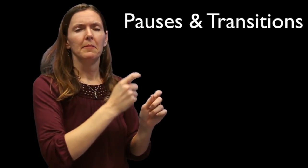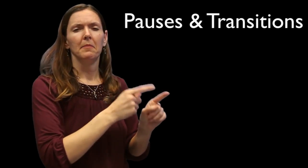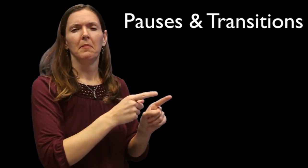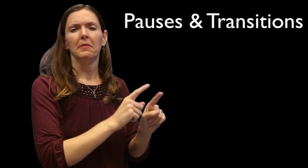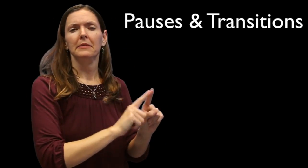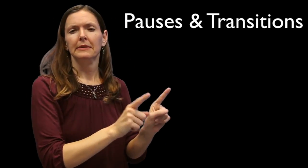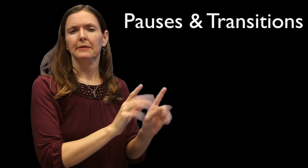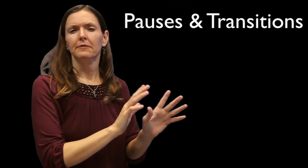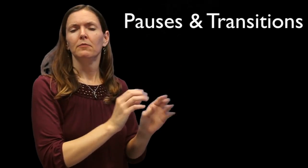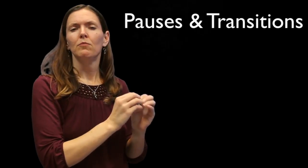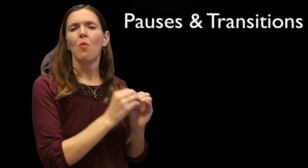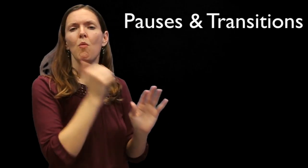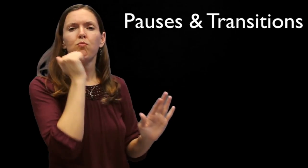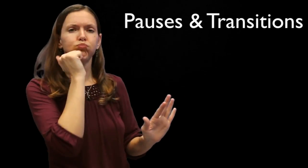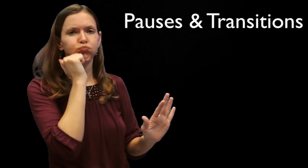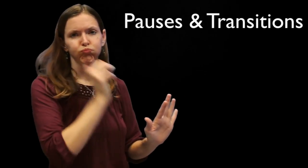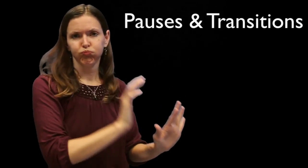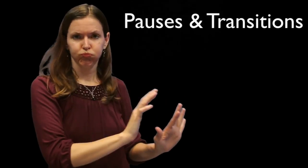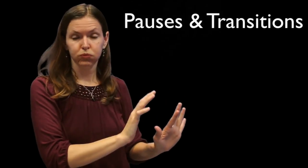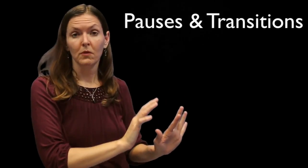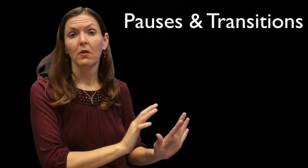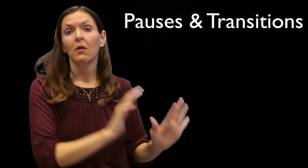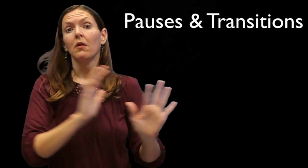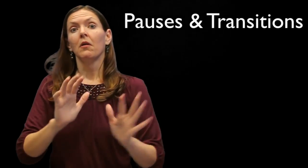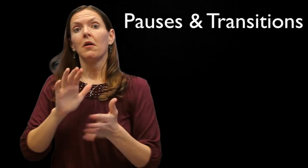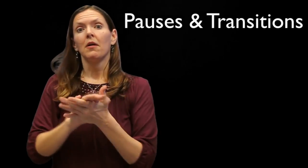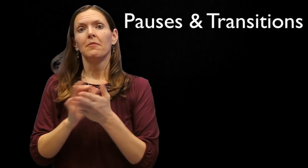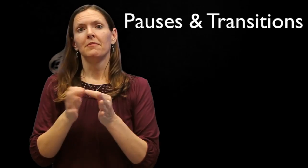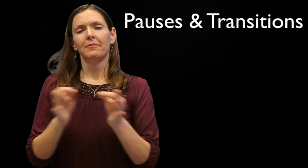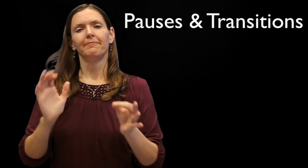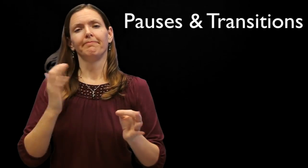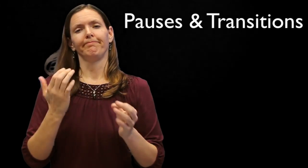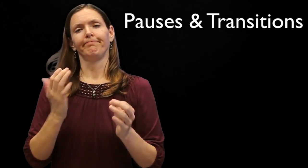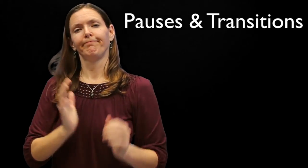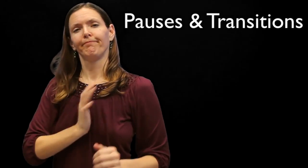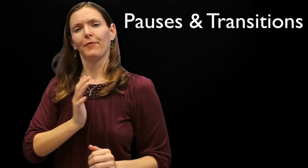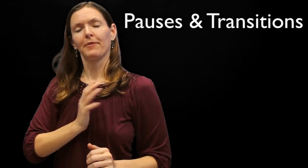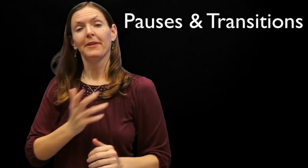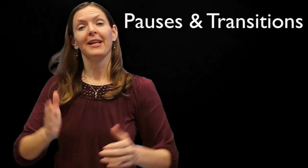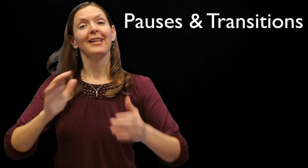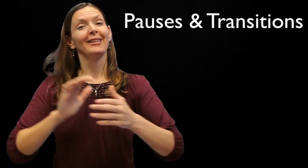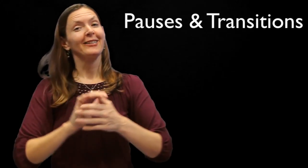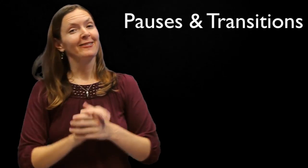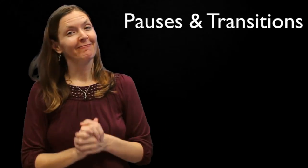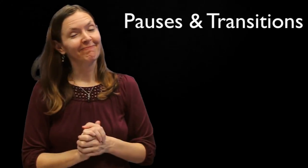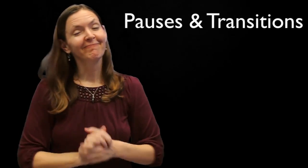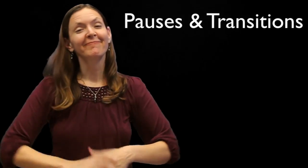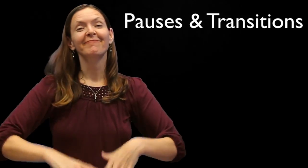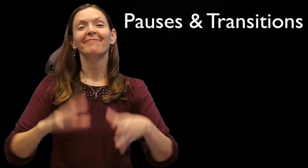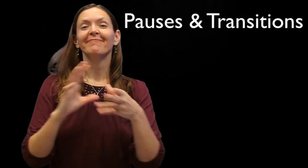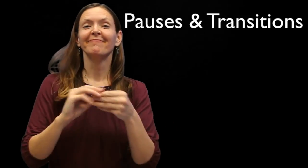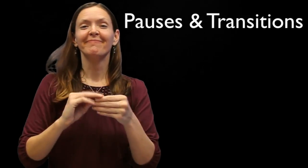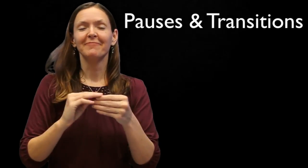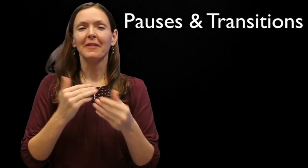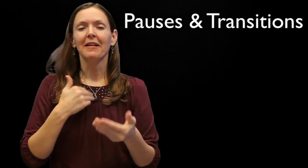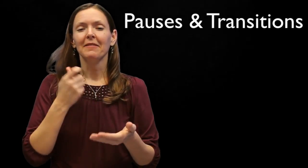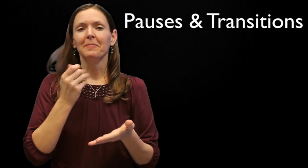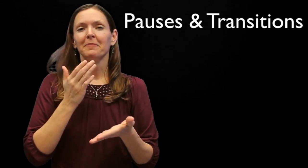different - they're more "casual". Academic discourses seem to use more formal pausing and transitions including putting the hands together with